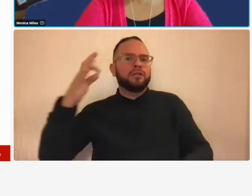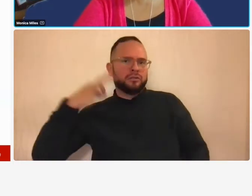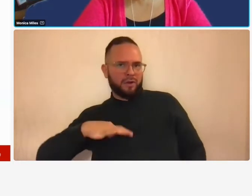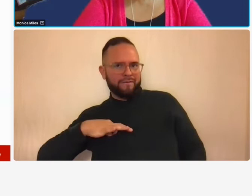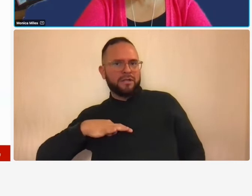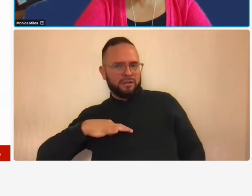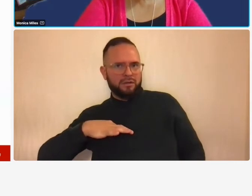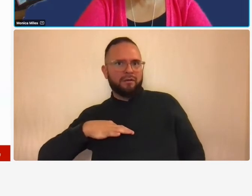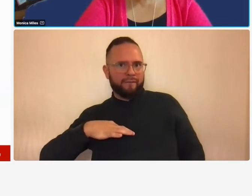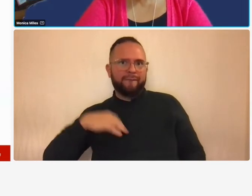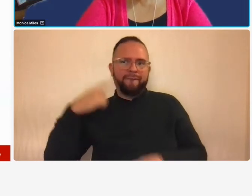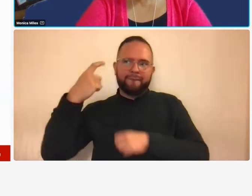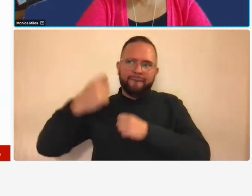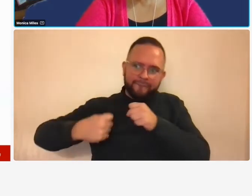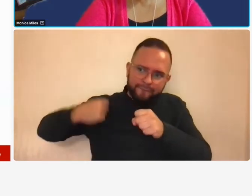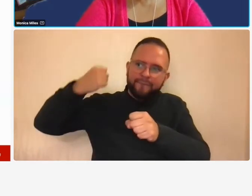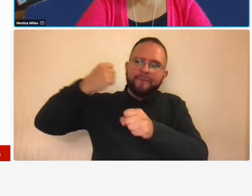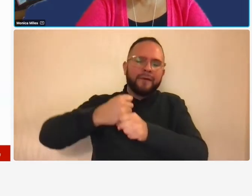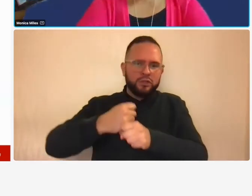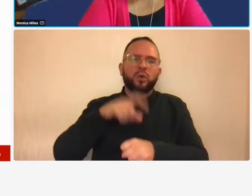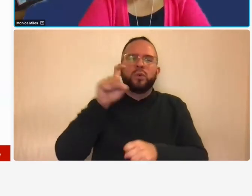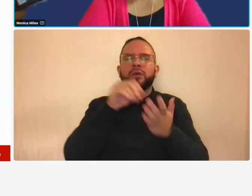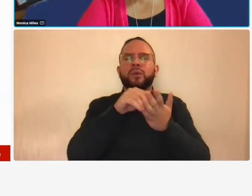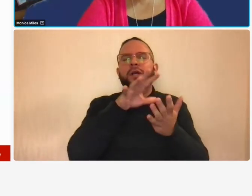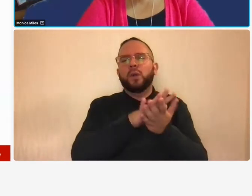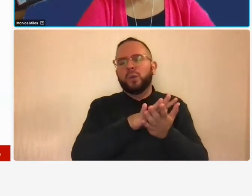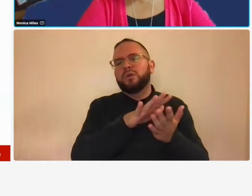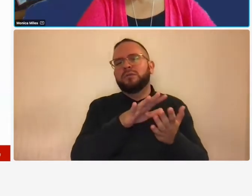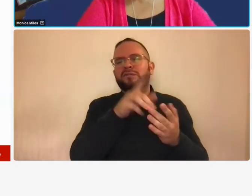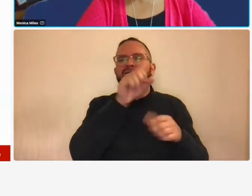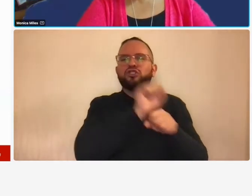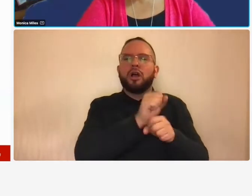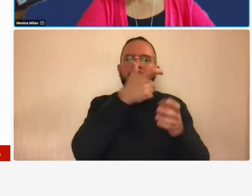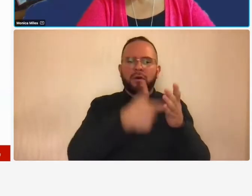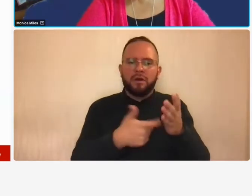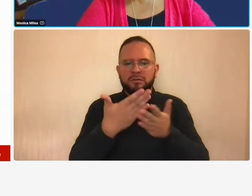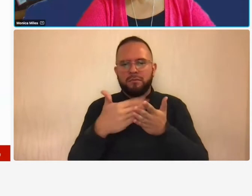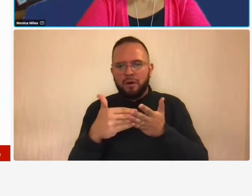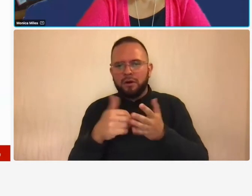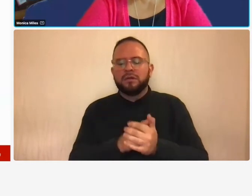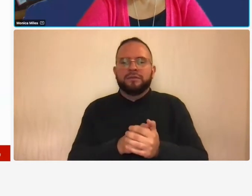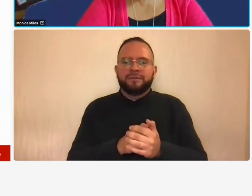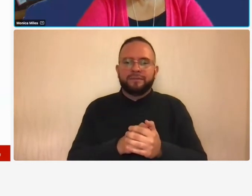so it must have a job cost component so job costing is accounting which tracks the cost and